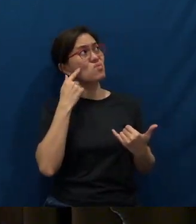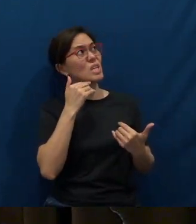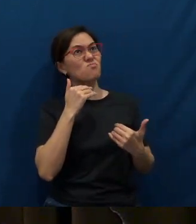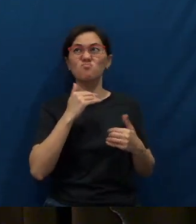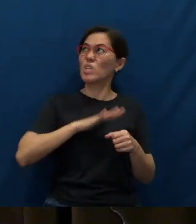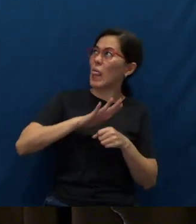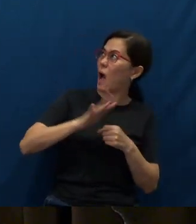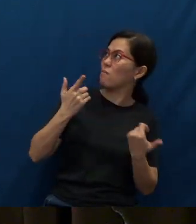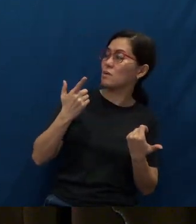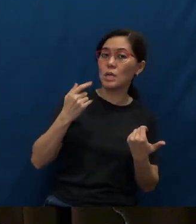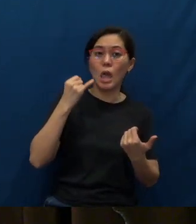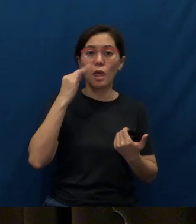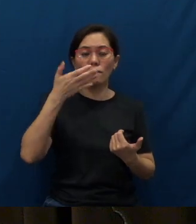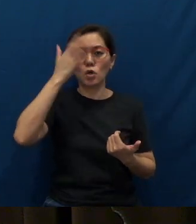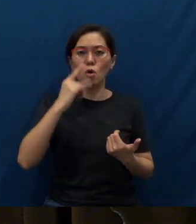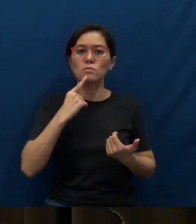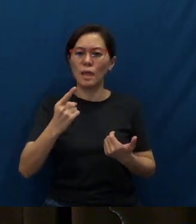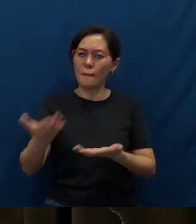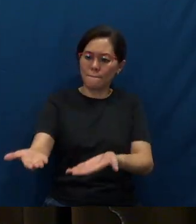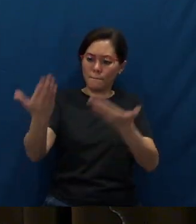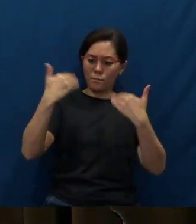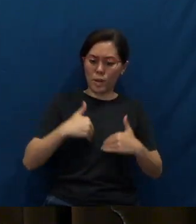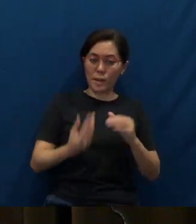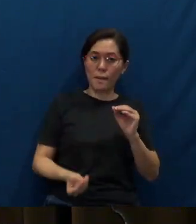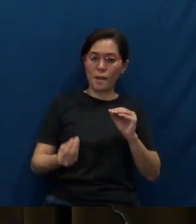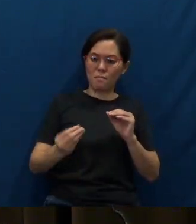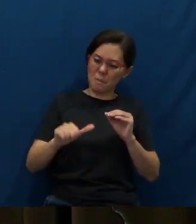If God were to bring another 500, another 1000